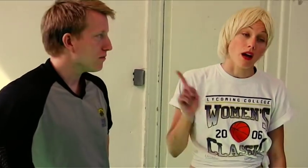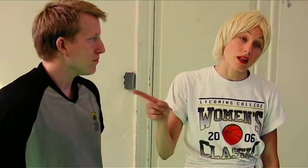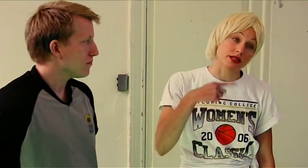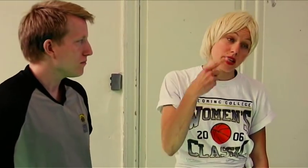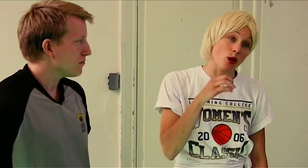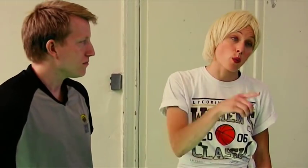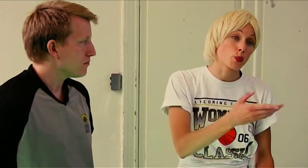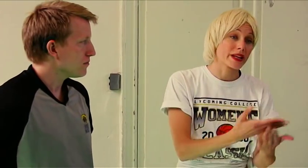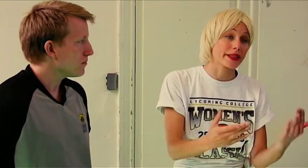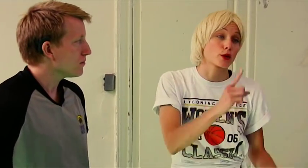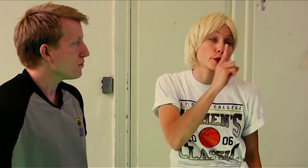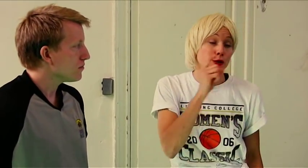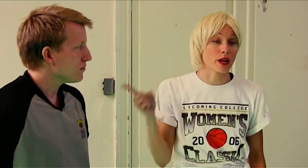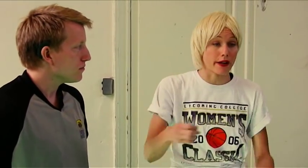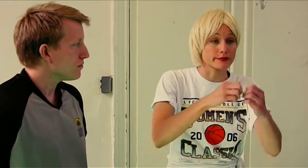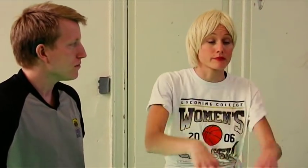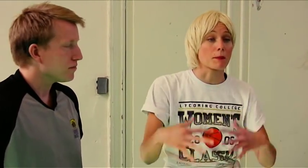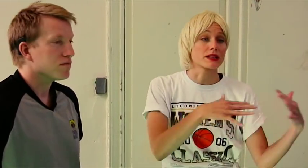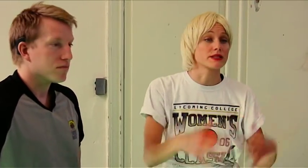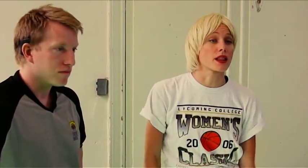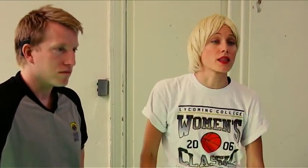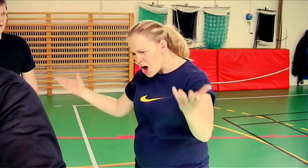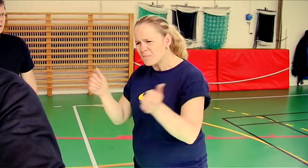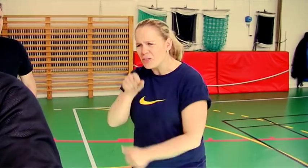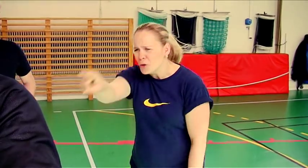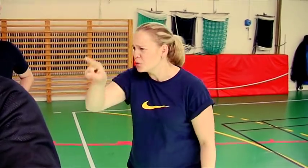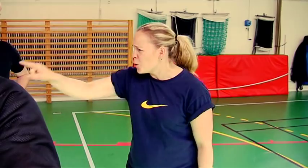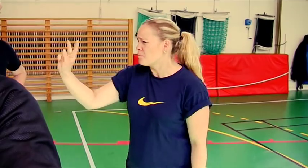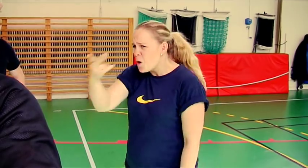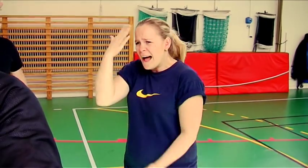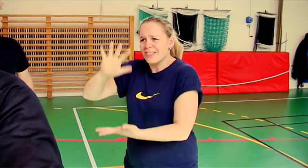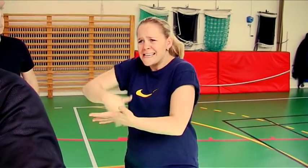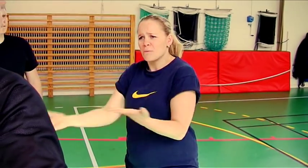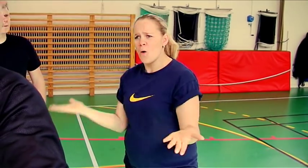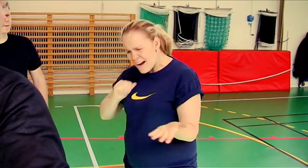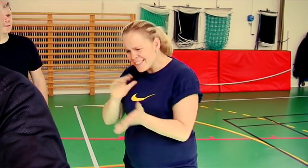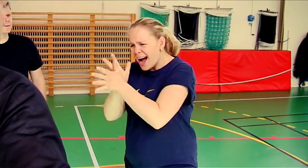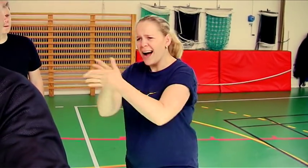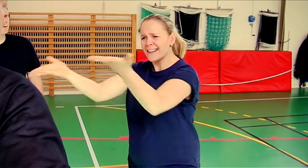He says that if you aren't quiet then he's gonna call off the game. Yes but, you know Sign Language so please sign!